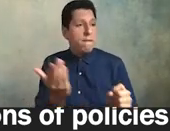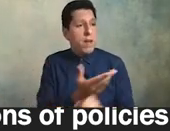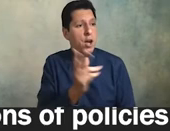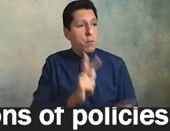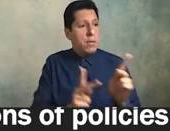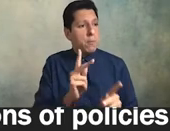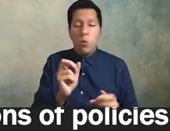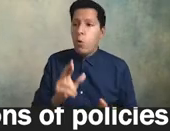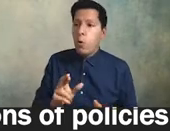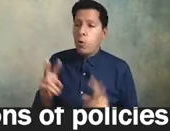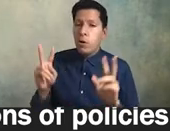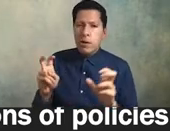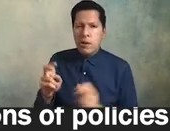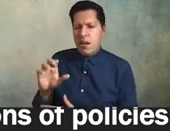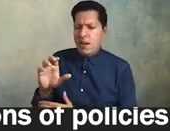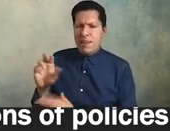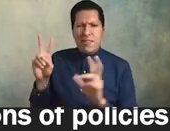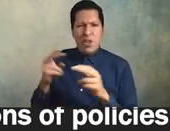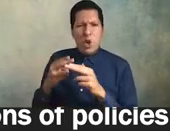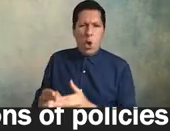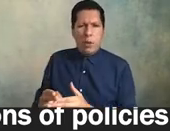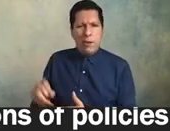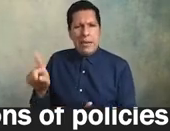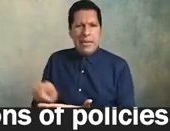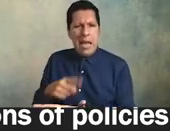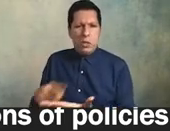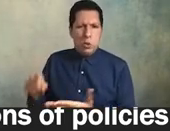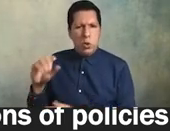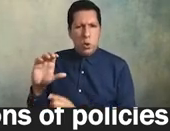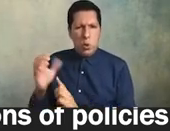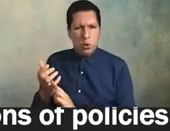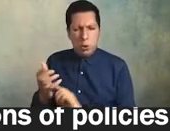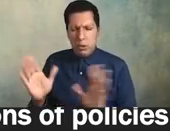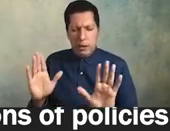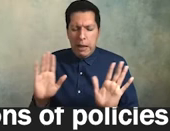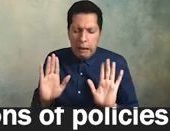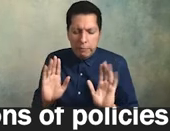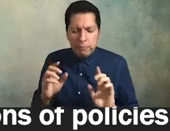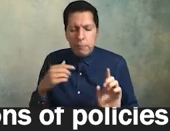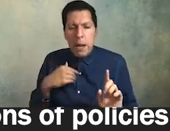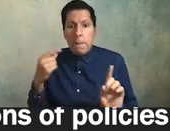to cancel culture by the way uh but um firing people that's that's not that's not my jam